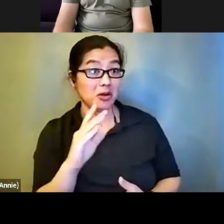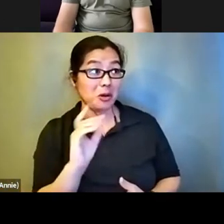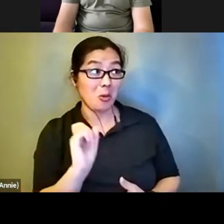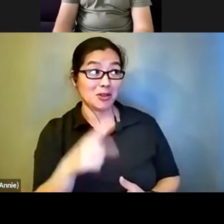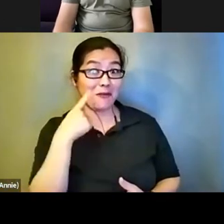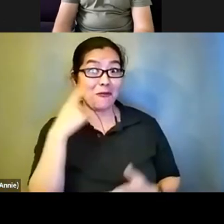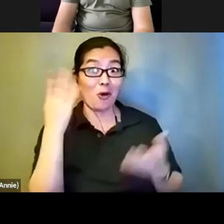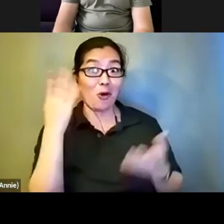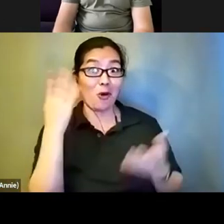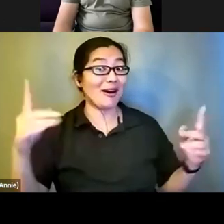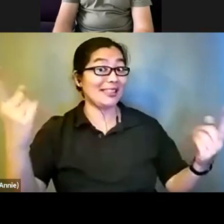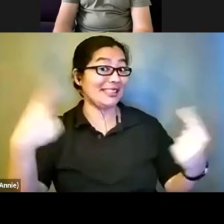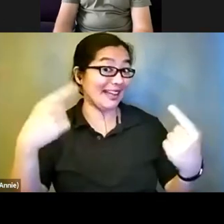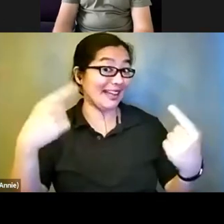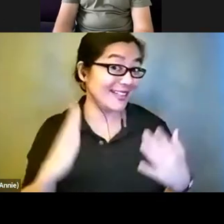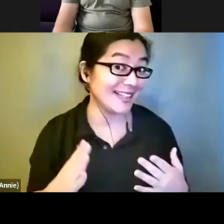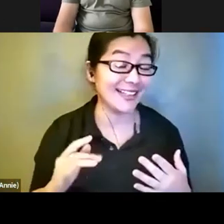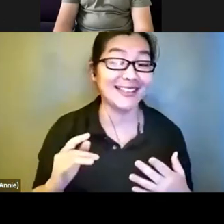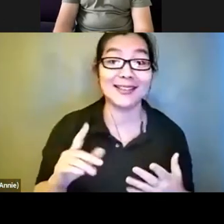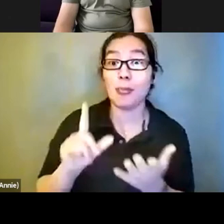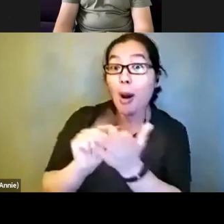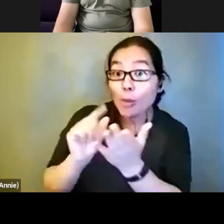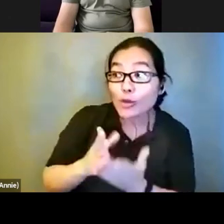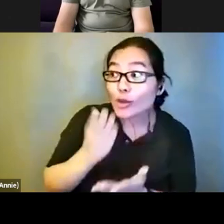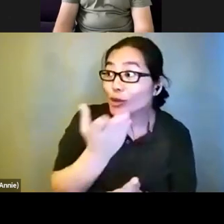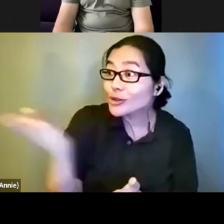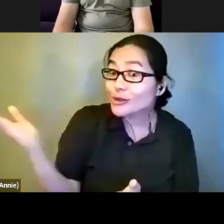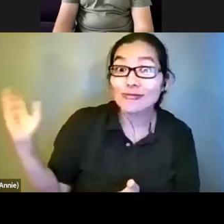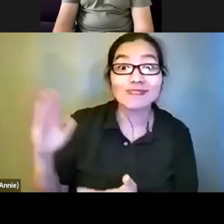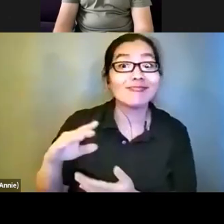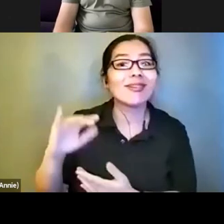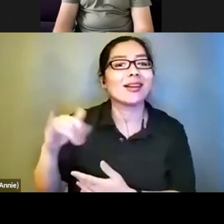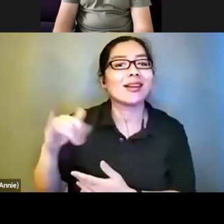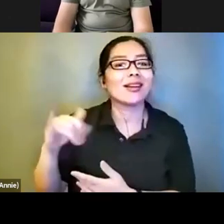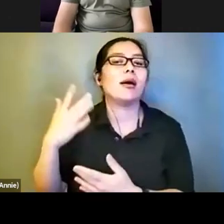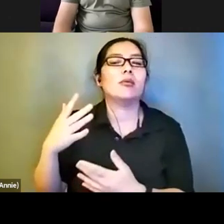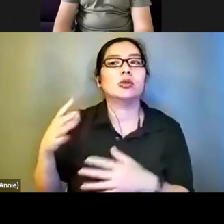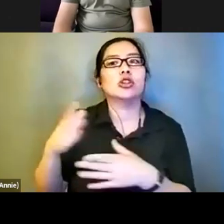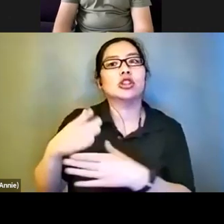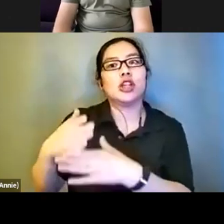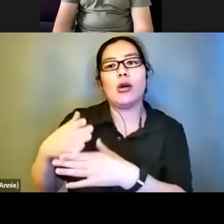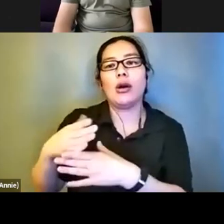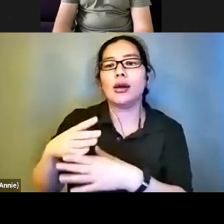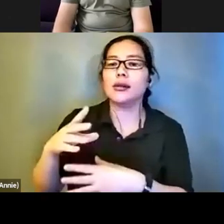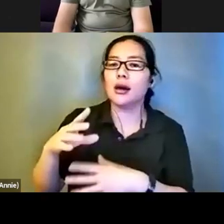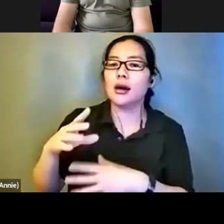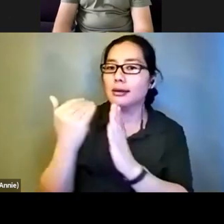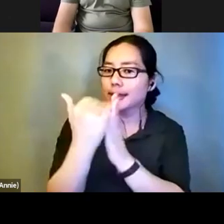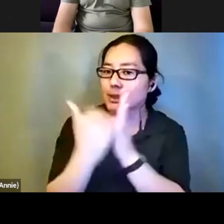sync up. Does anybody have any comments on that specifically?